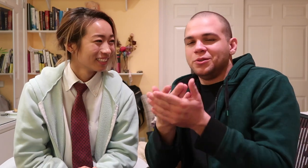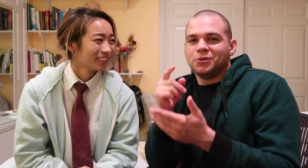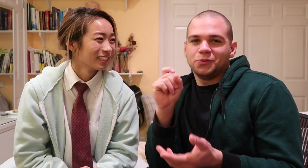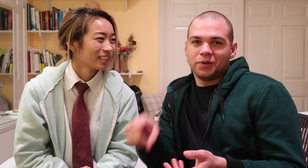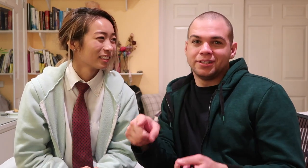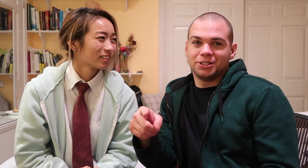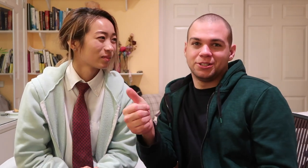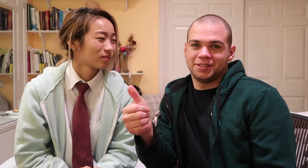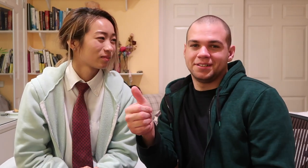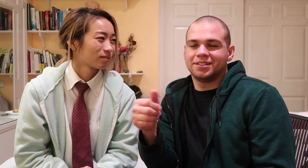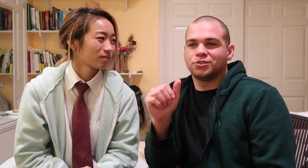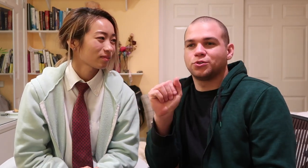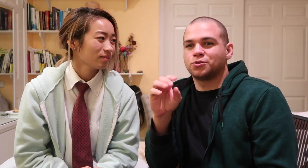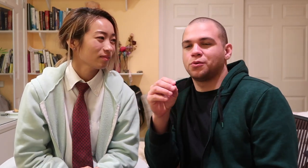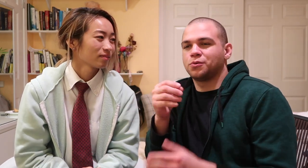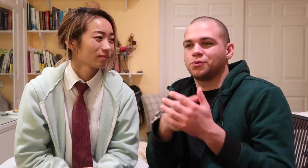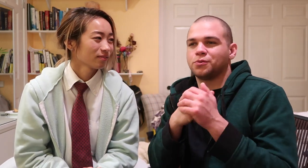okay good question so